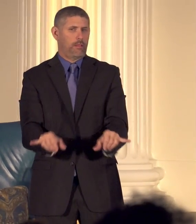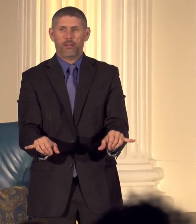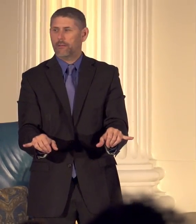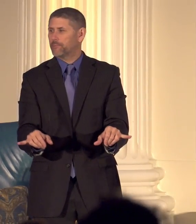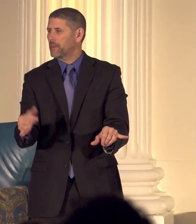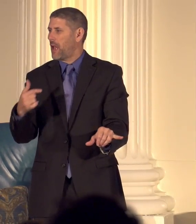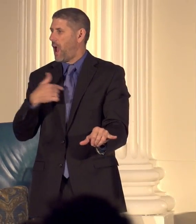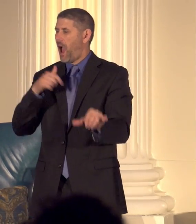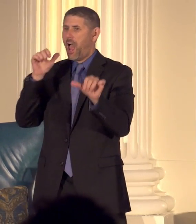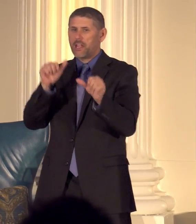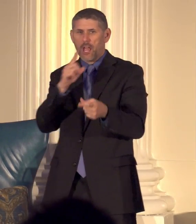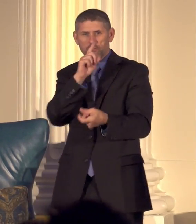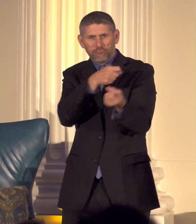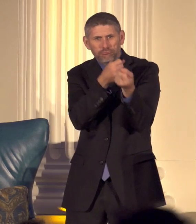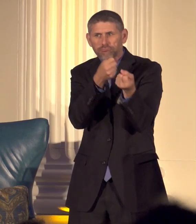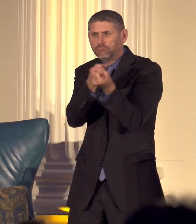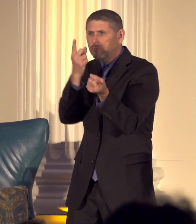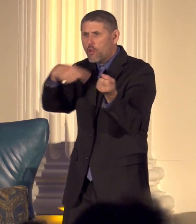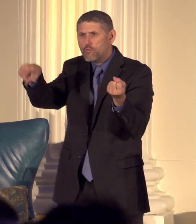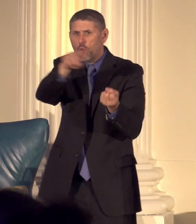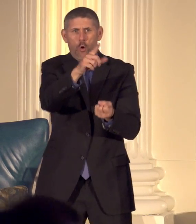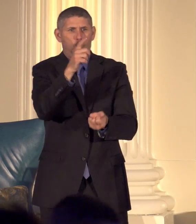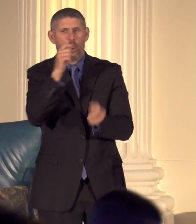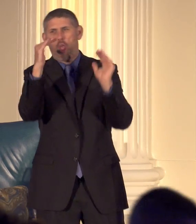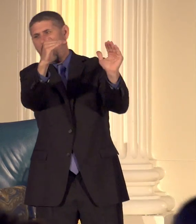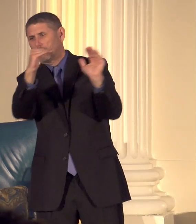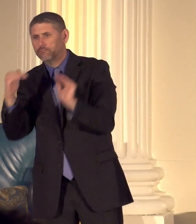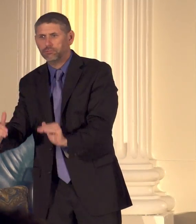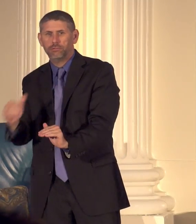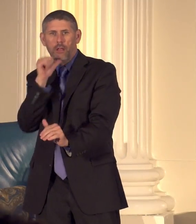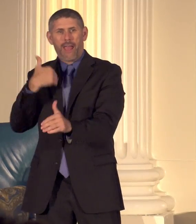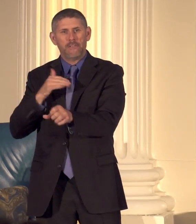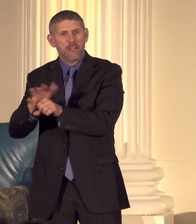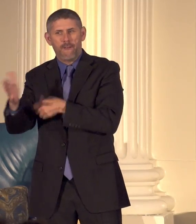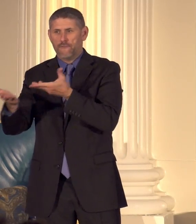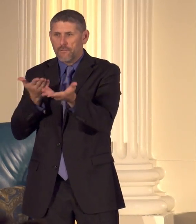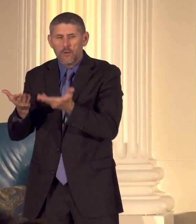serve those who are underserved we need to determine how to engage small and